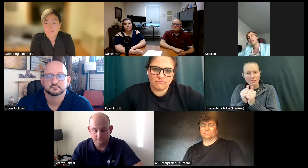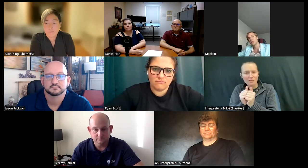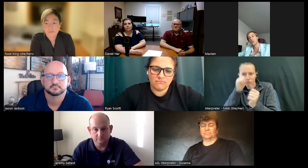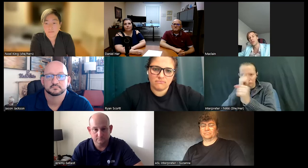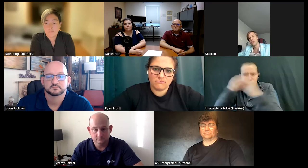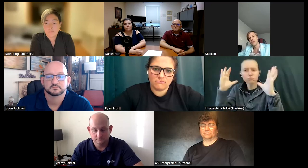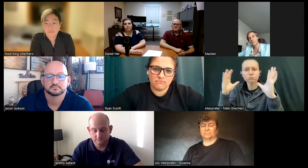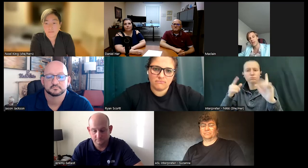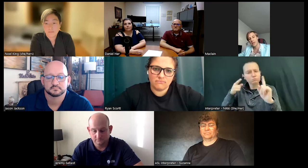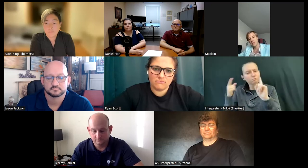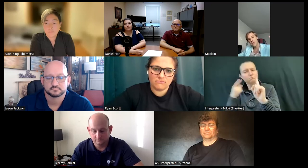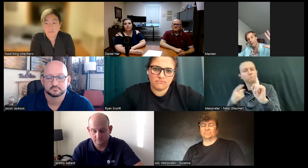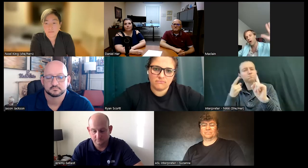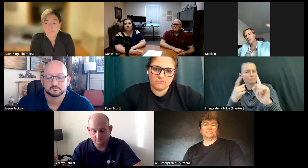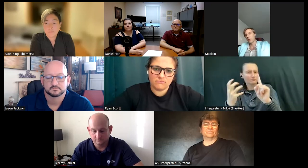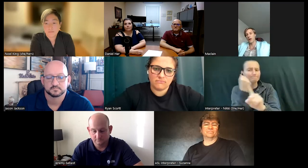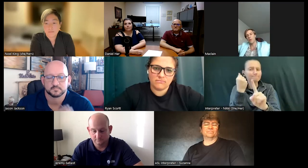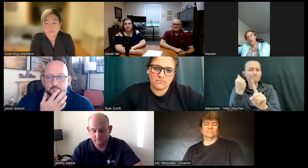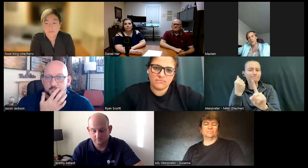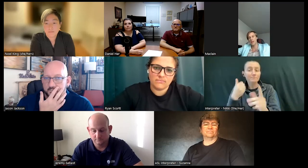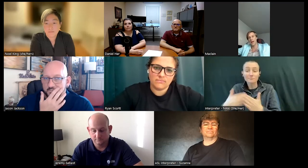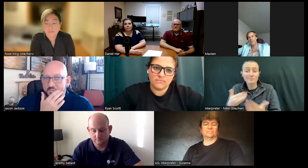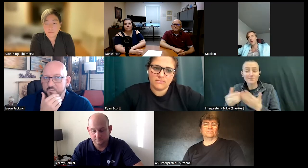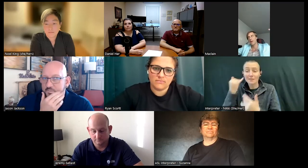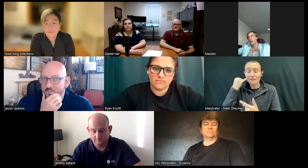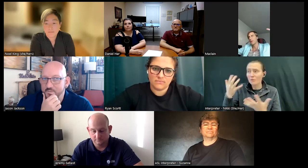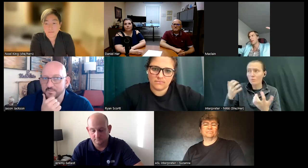day to achieve them and even if they aren't where they want to be in life the